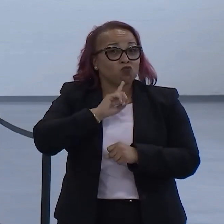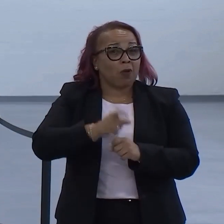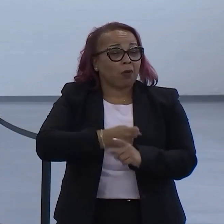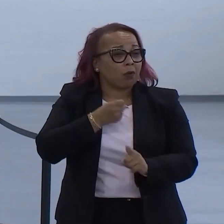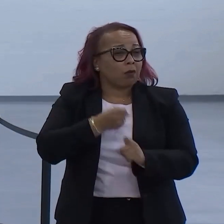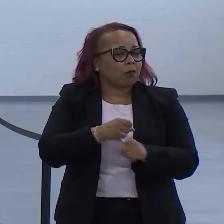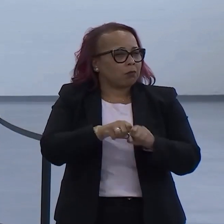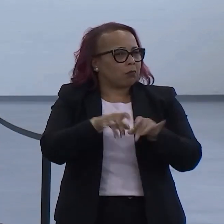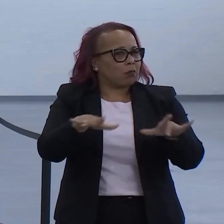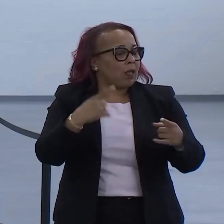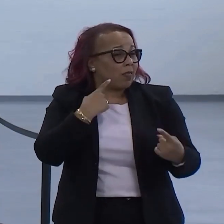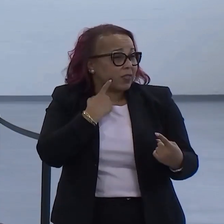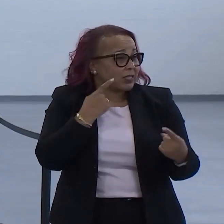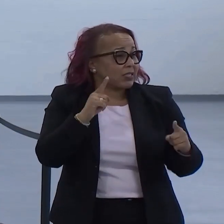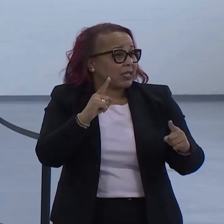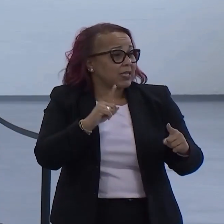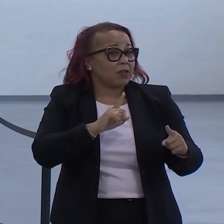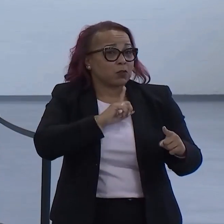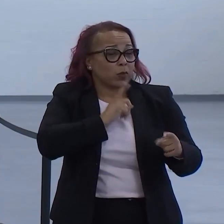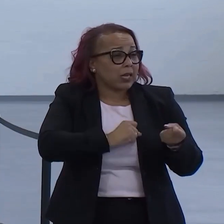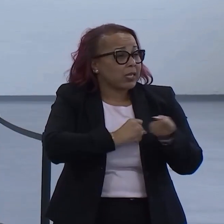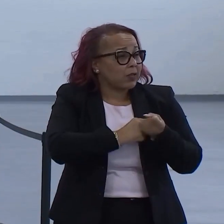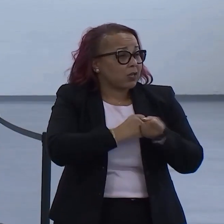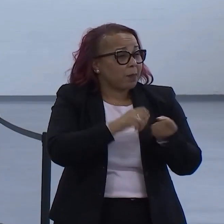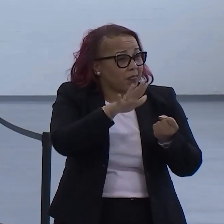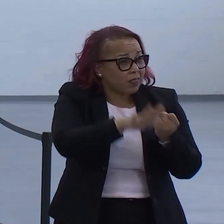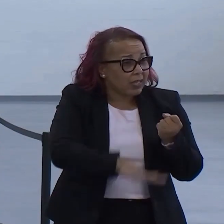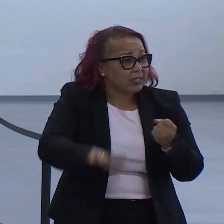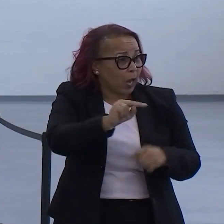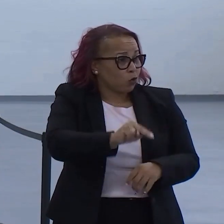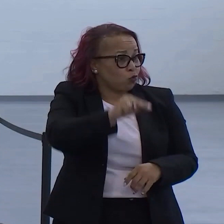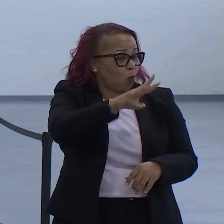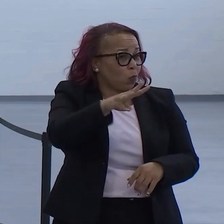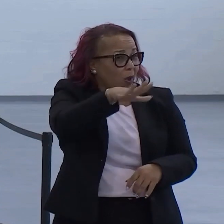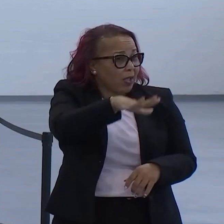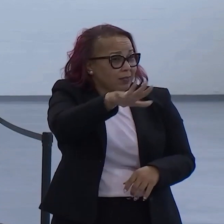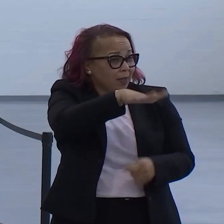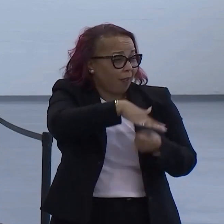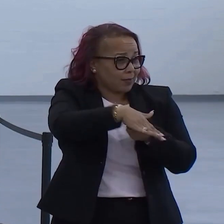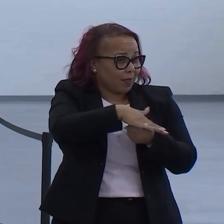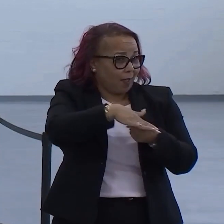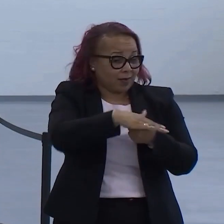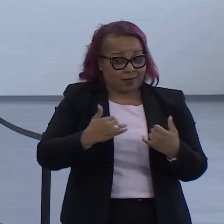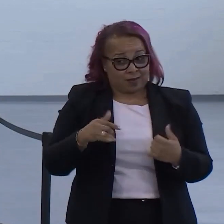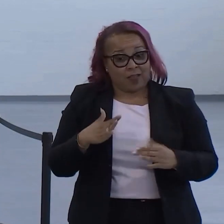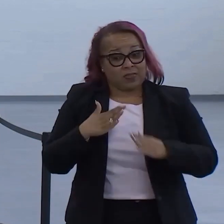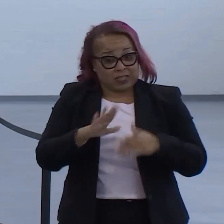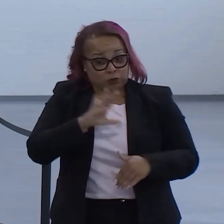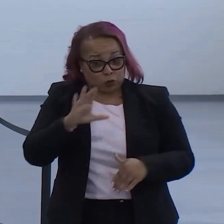And his success has lifted up the entire Northwest side. And through that, the city of Chicago and the state of Illinois.